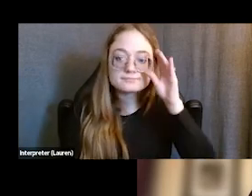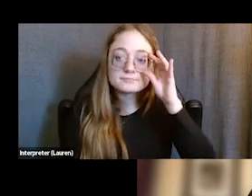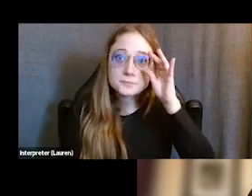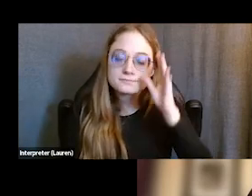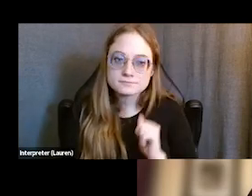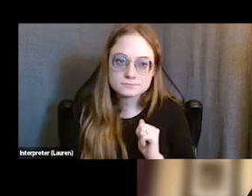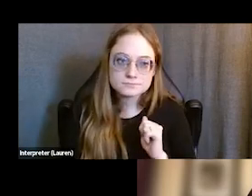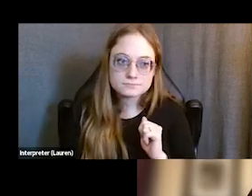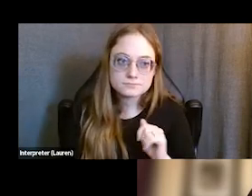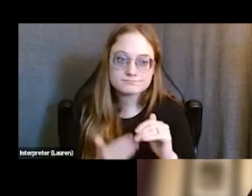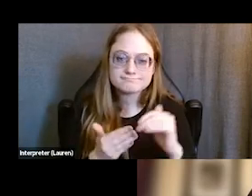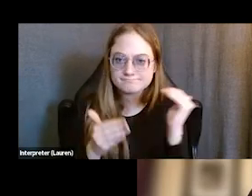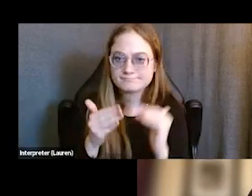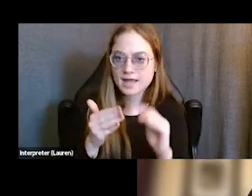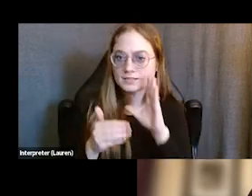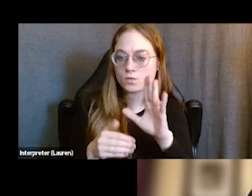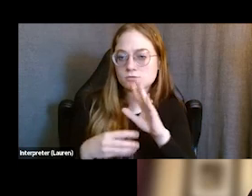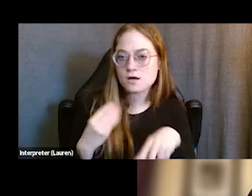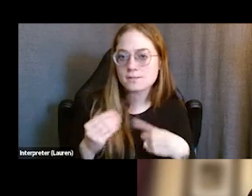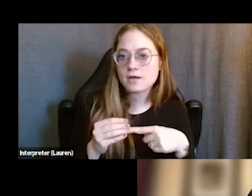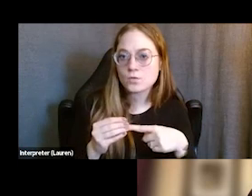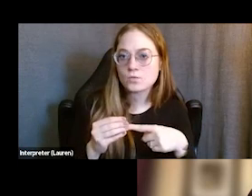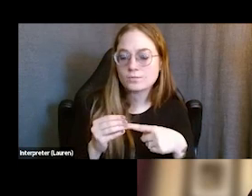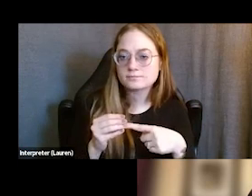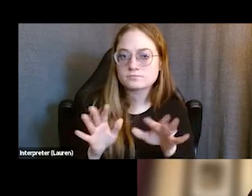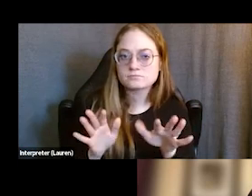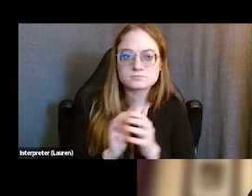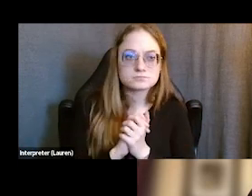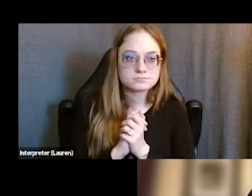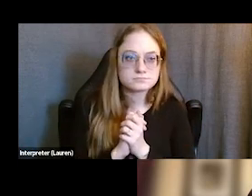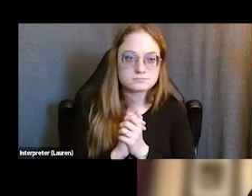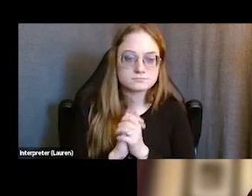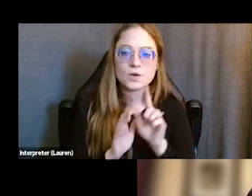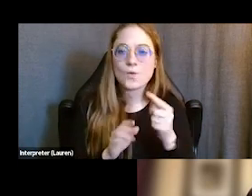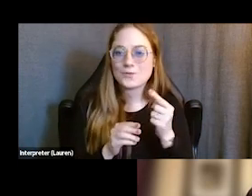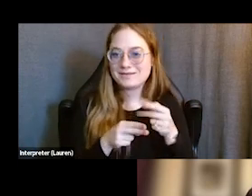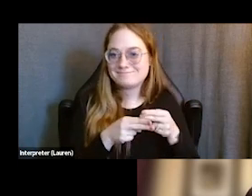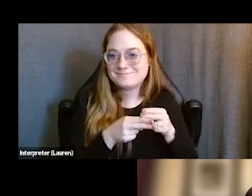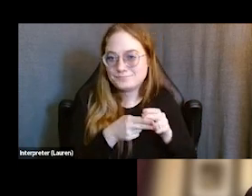Next, I'm gonna talk to you a little bit about, well in fact I'm only gonna mention it very briefly because the bit off topic.